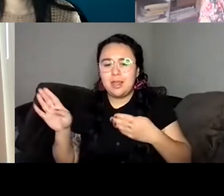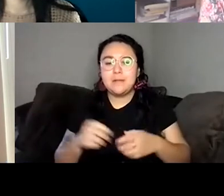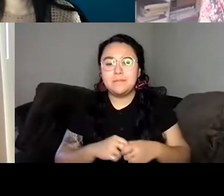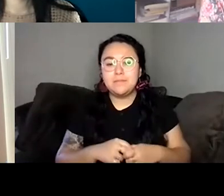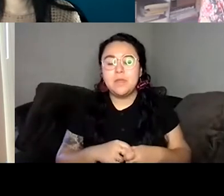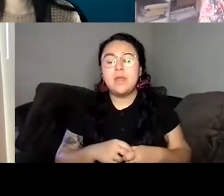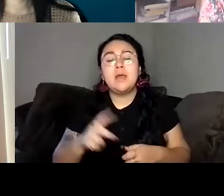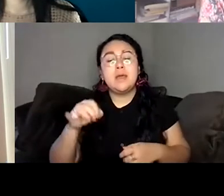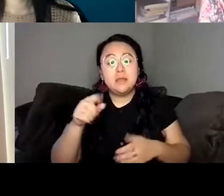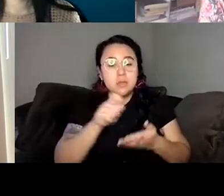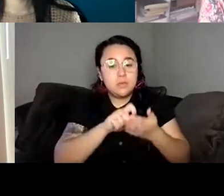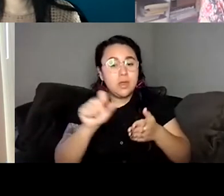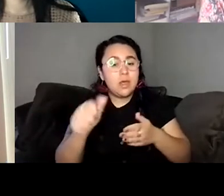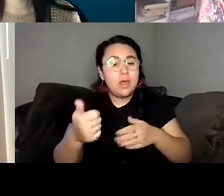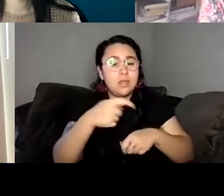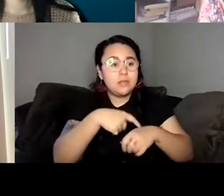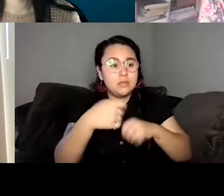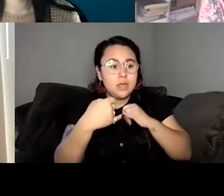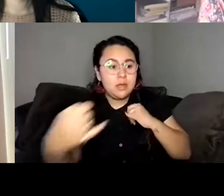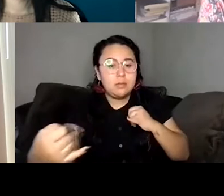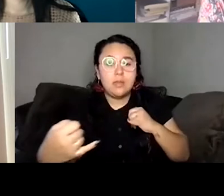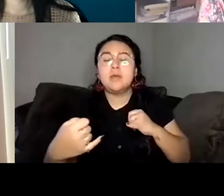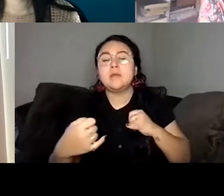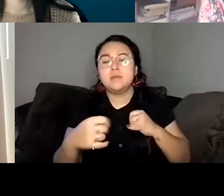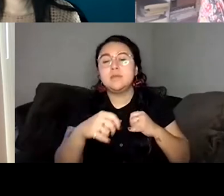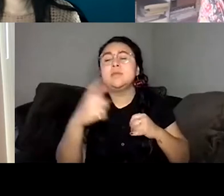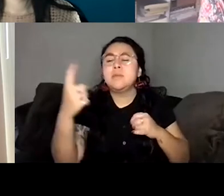I I remember a big thing people would say to me in graduate school was that it wasn't